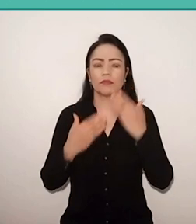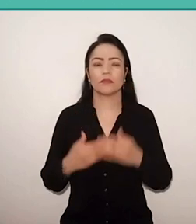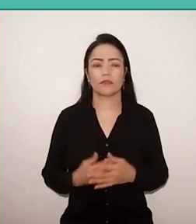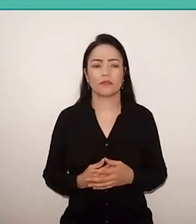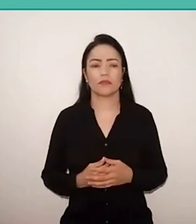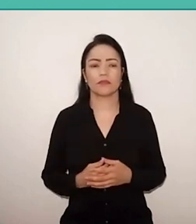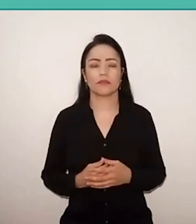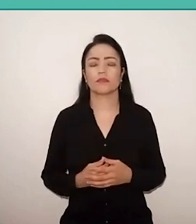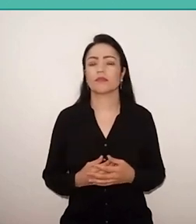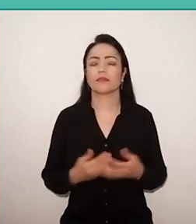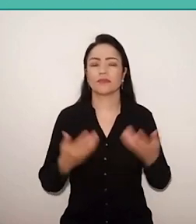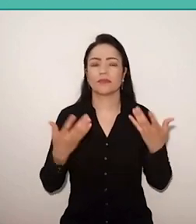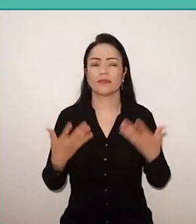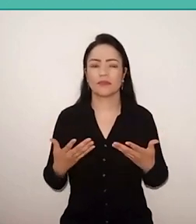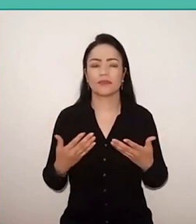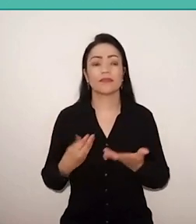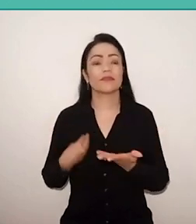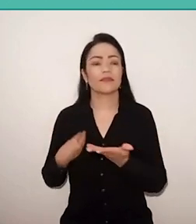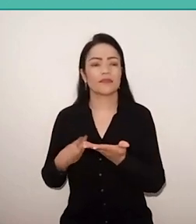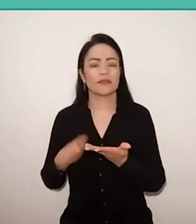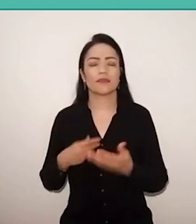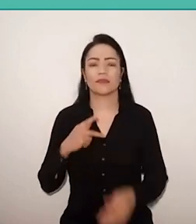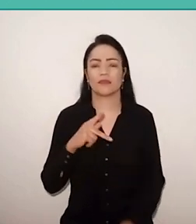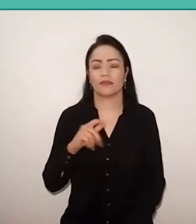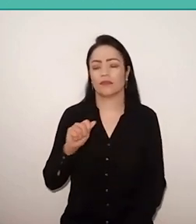this presence of Paulo Freire in Africa